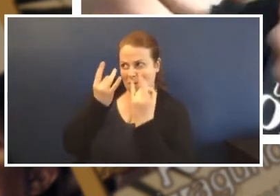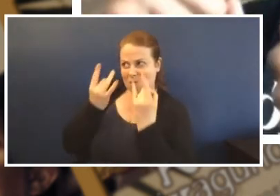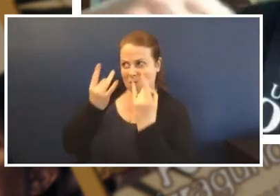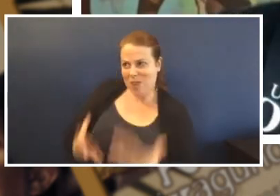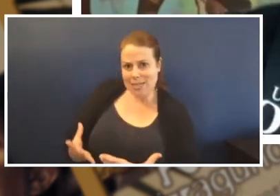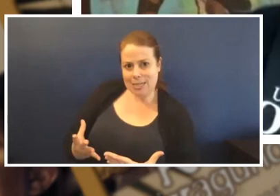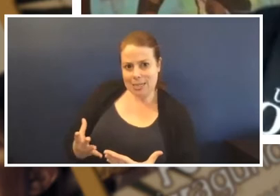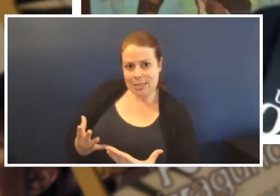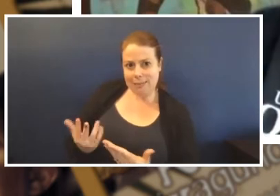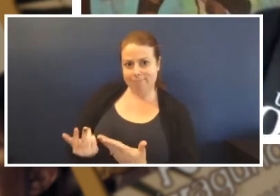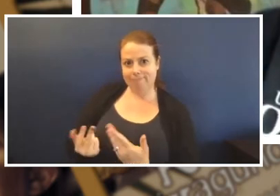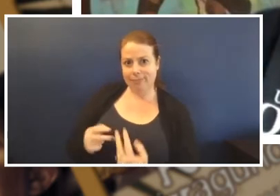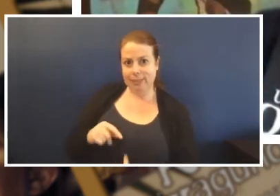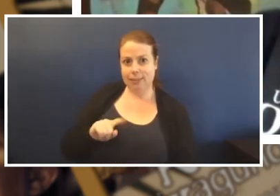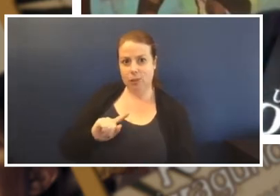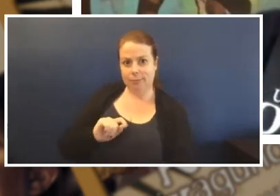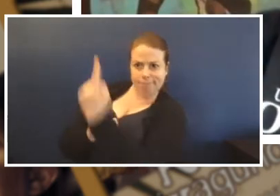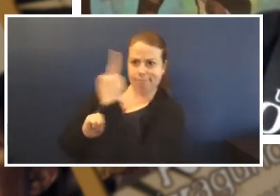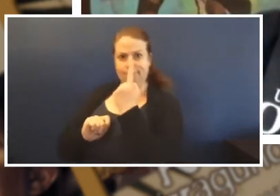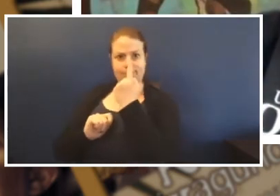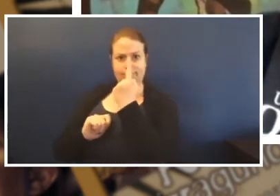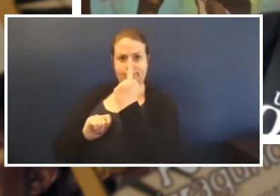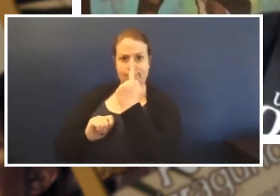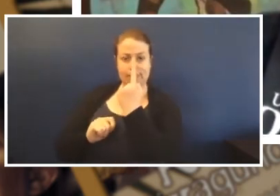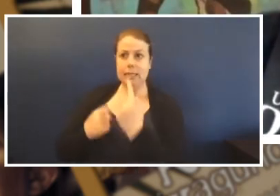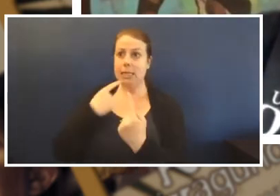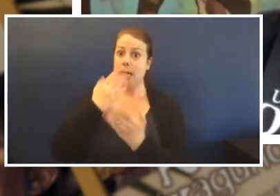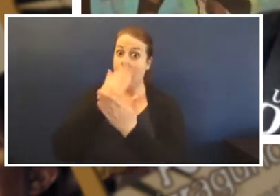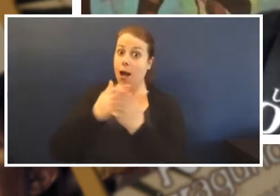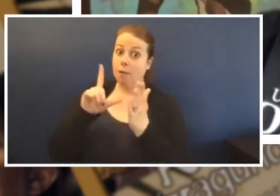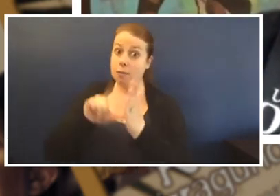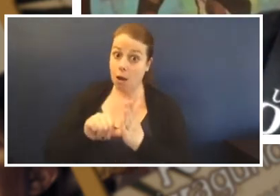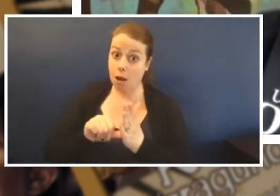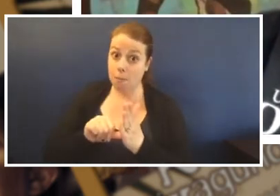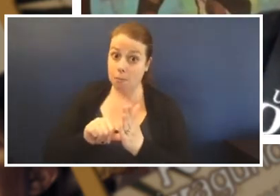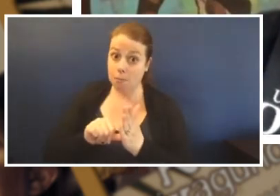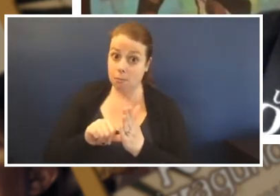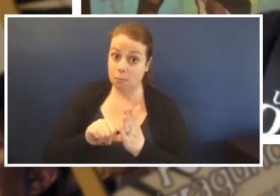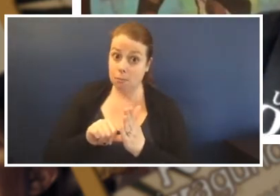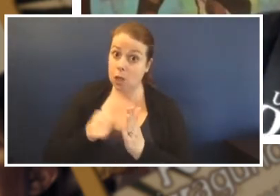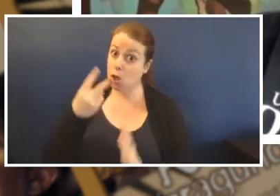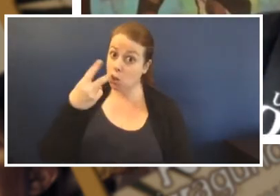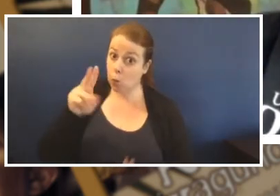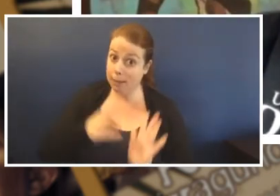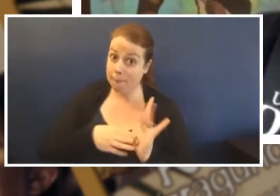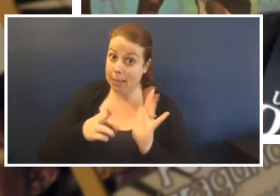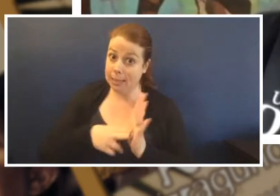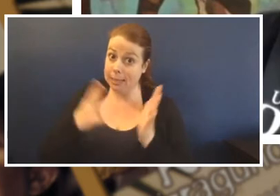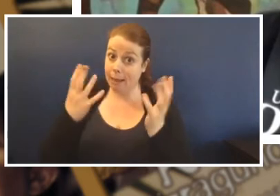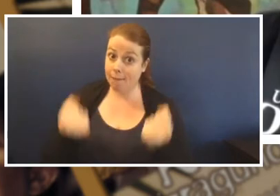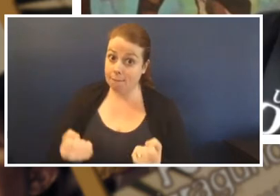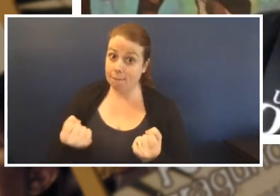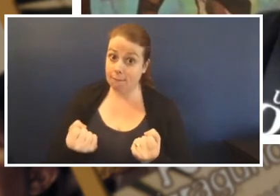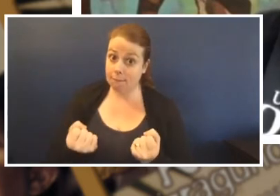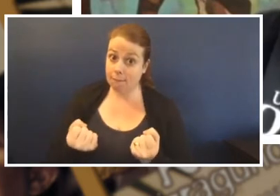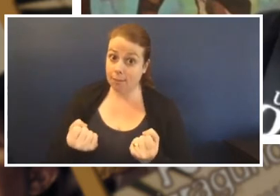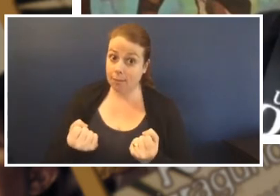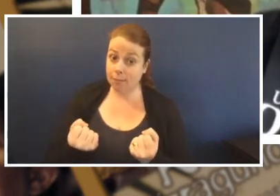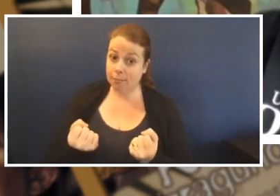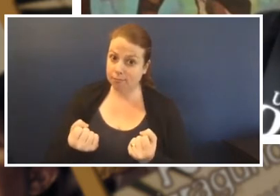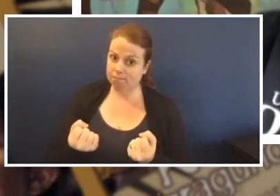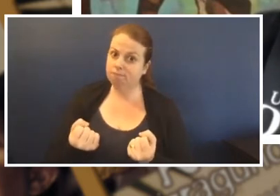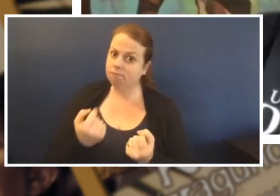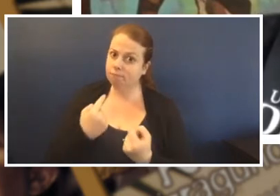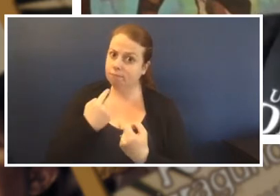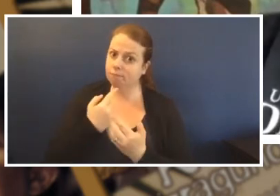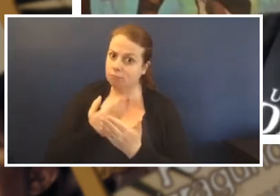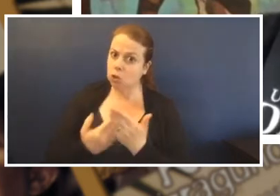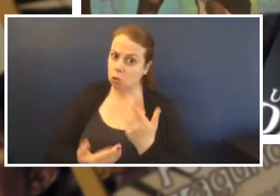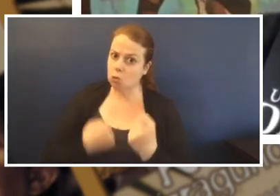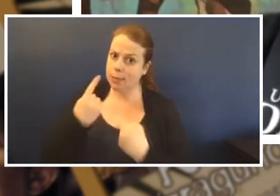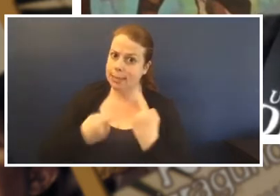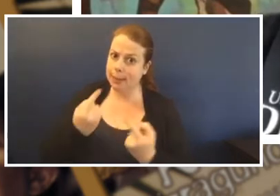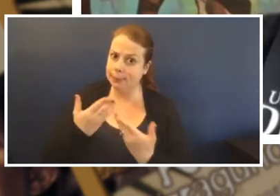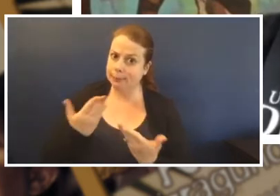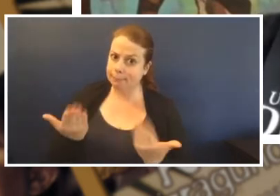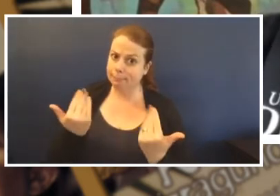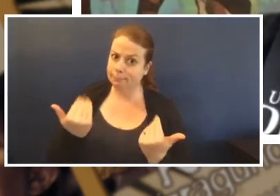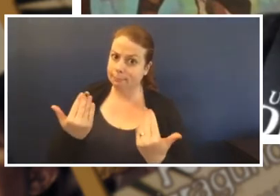in front of me and said, 'It's half time Boori you got 20 minutes you can give us a story' I'm gonna